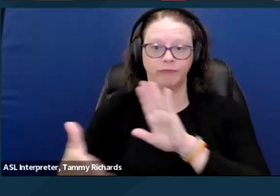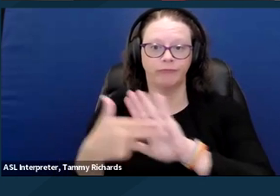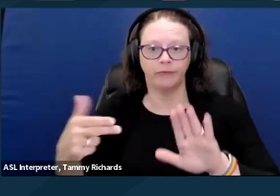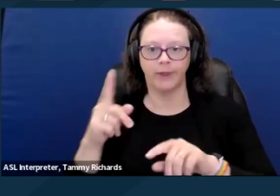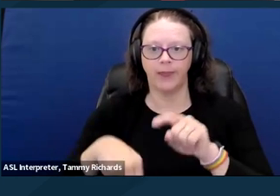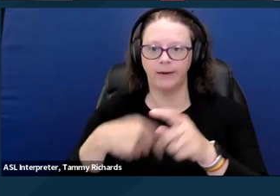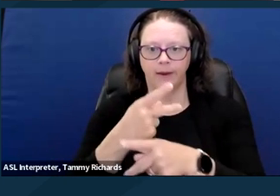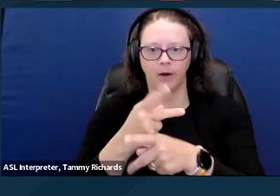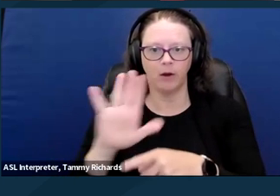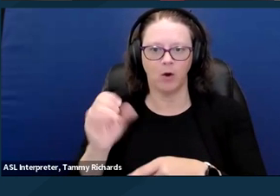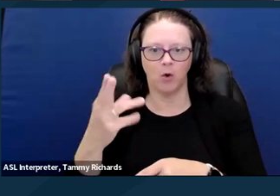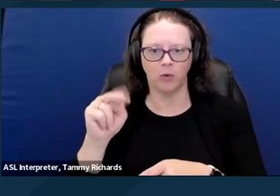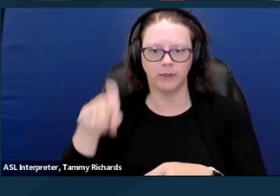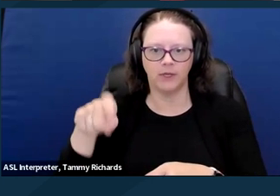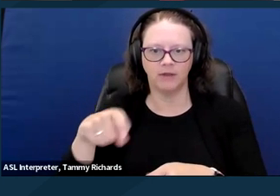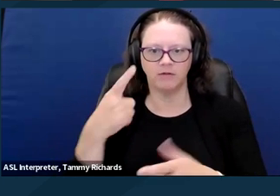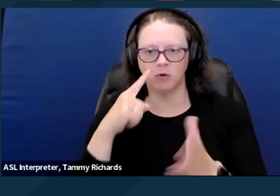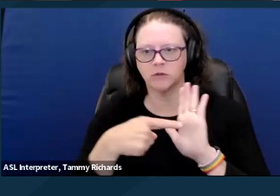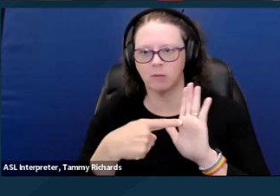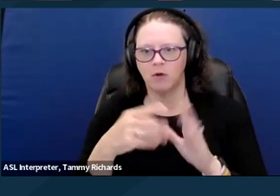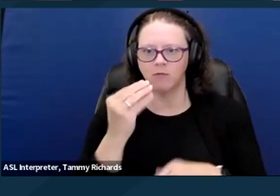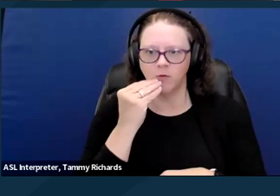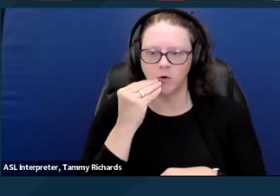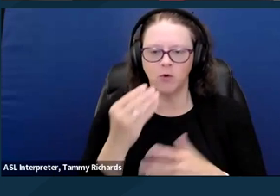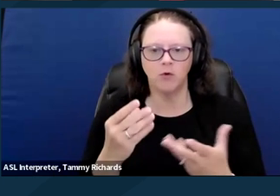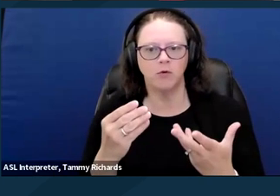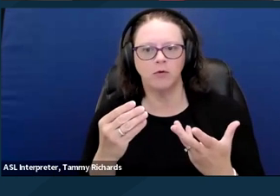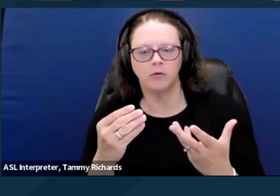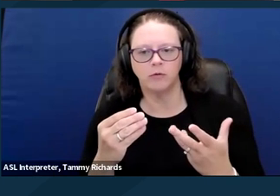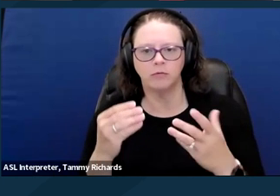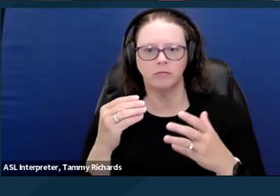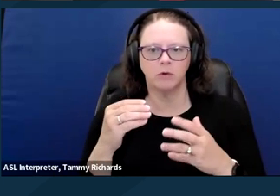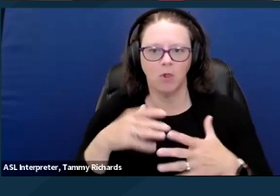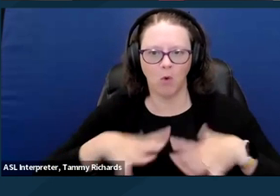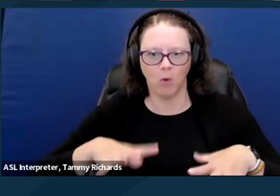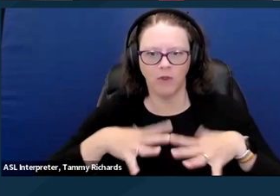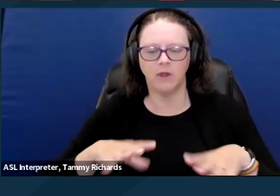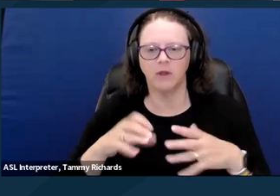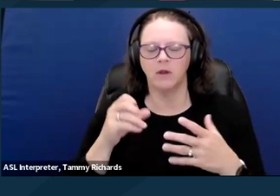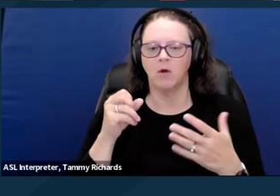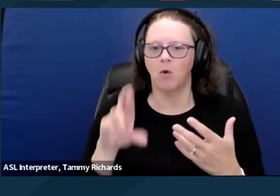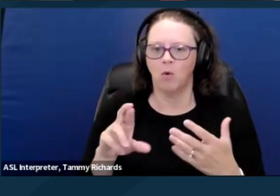like food, clothing or shelter due to a mental health disability or a substance use disorder,